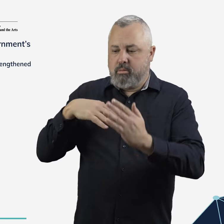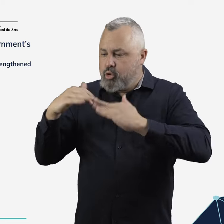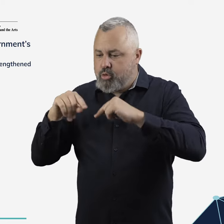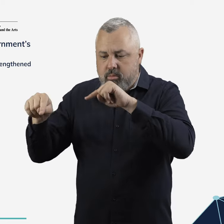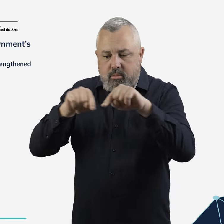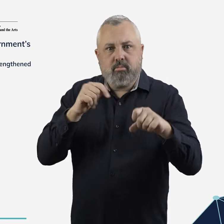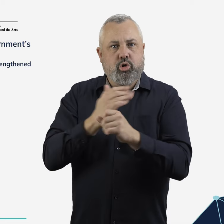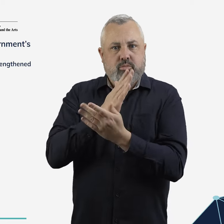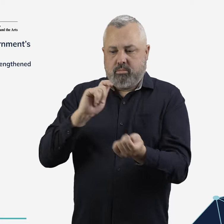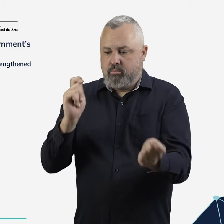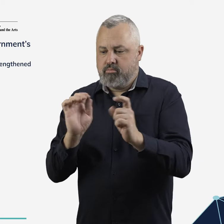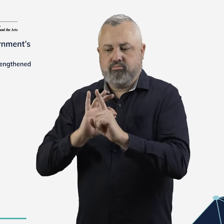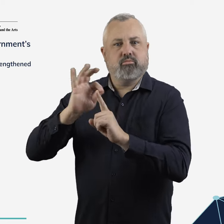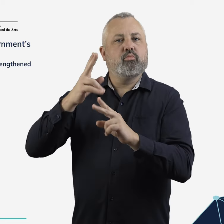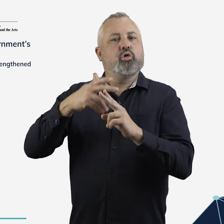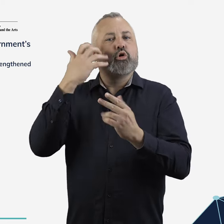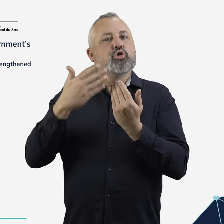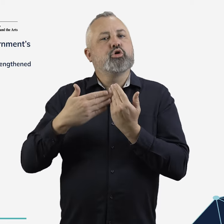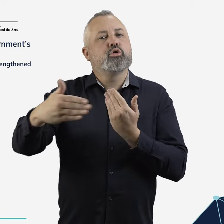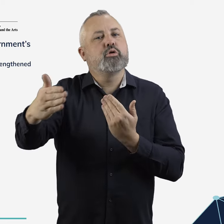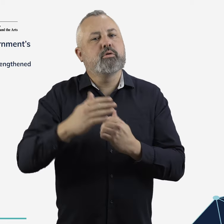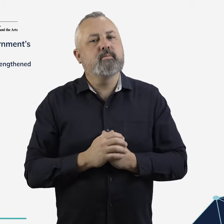the infrastructure required to adapt for the future.